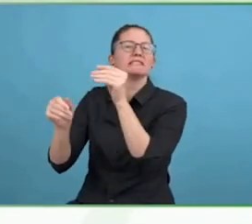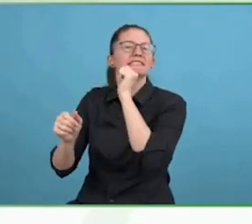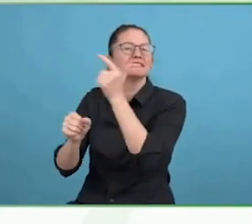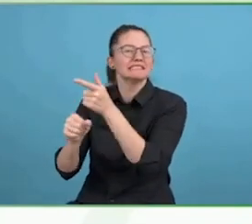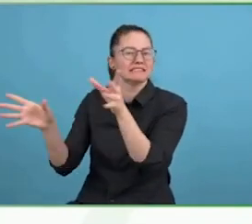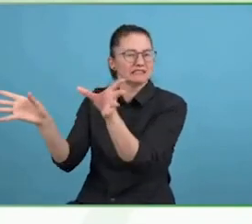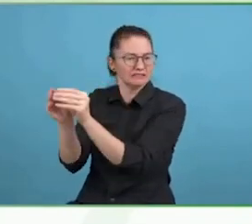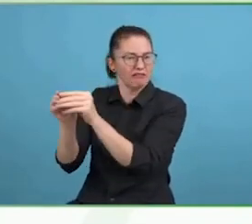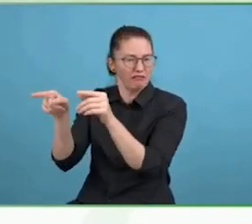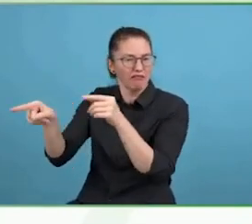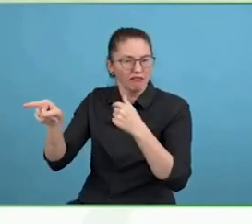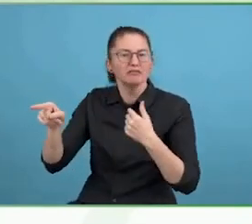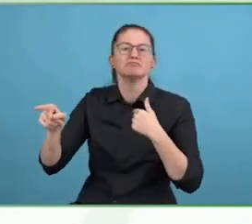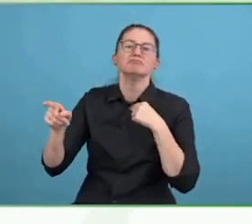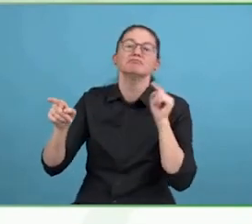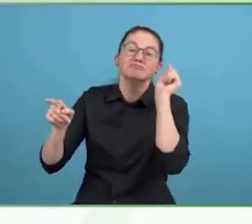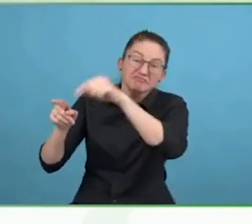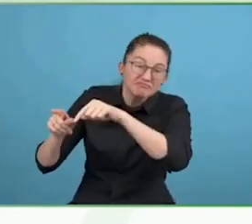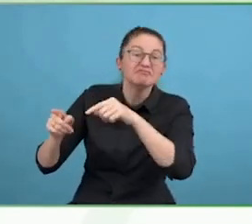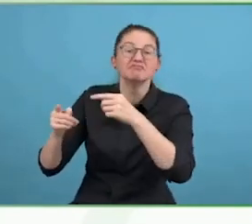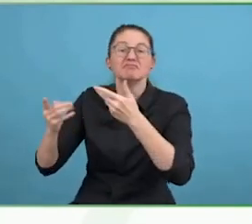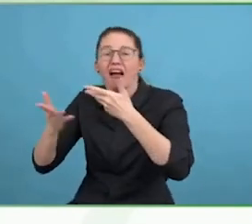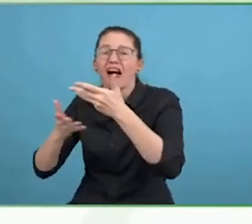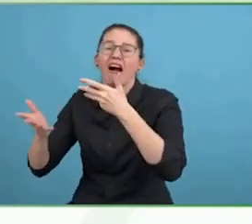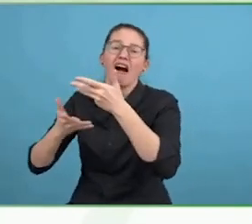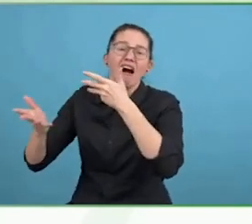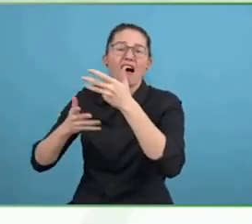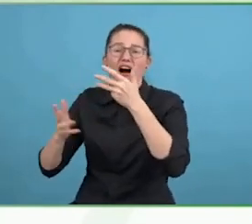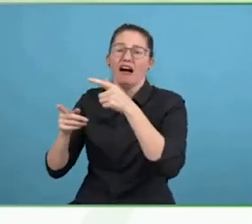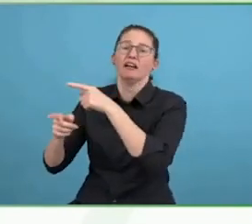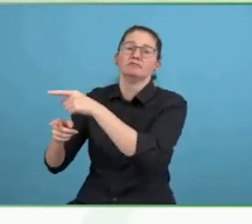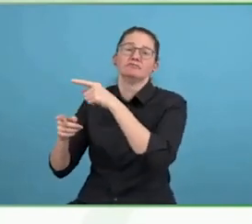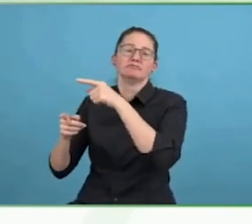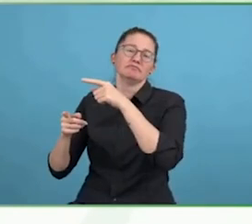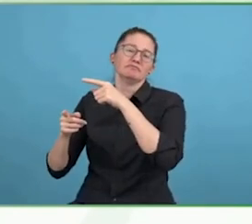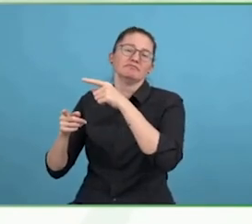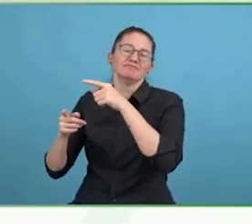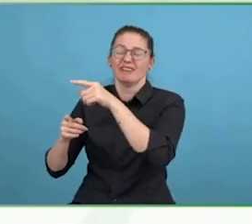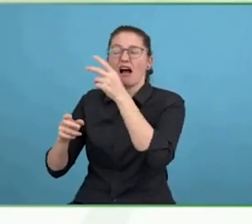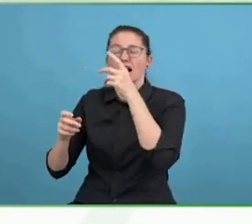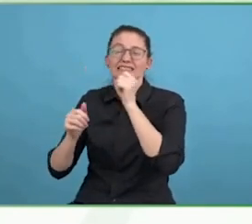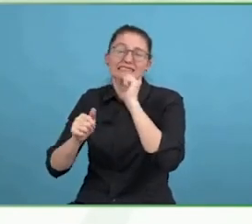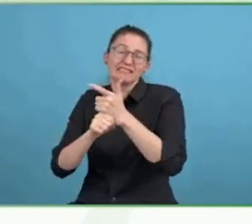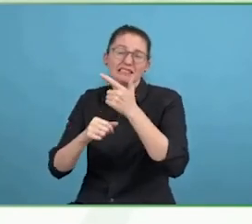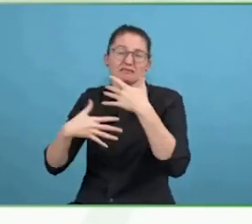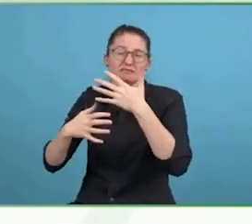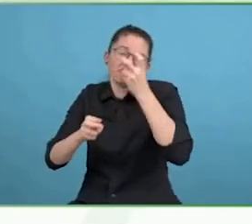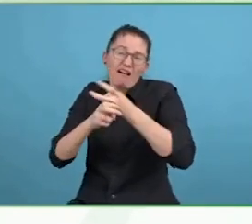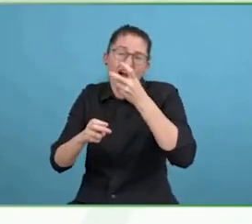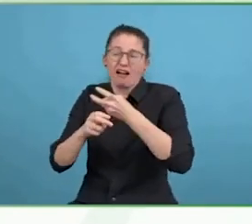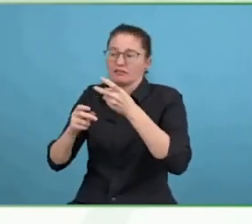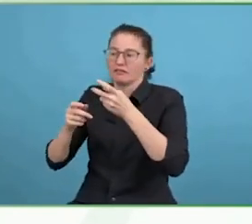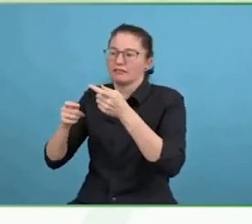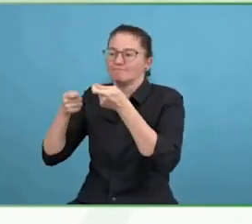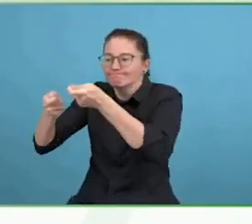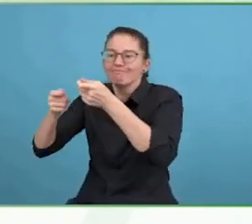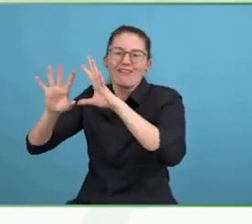I believe that everyone who has the right to full support should